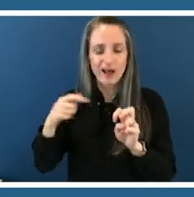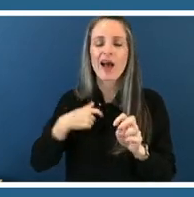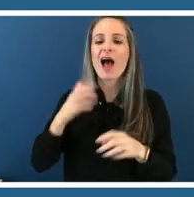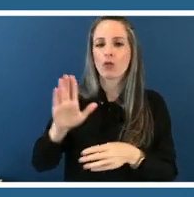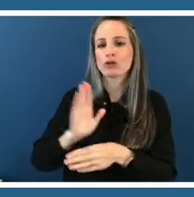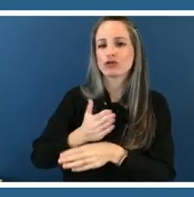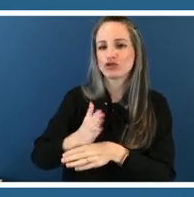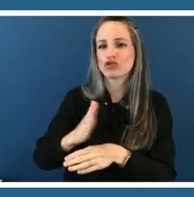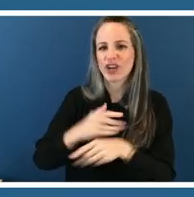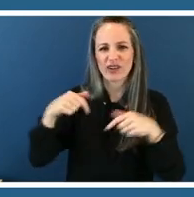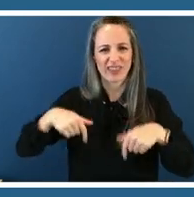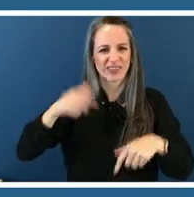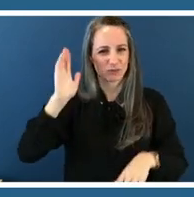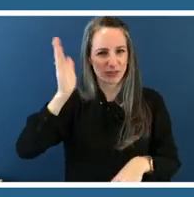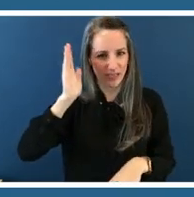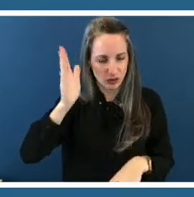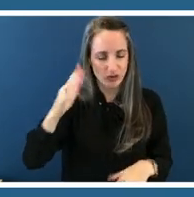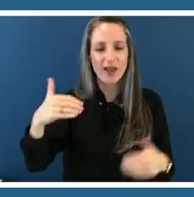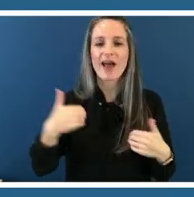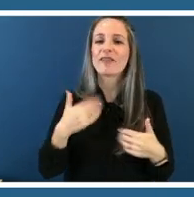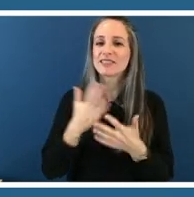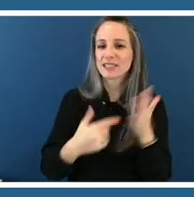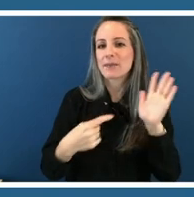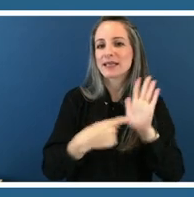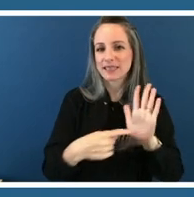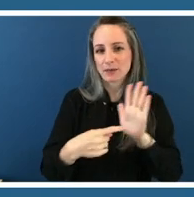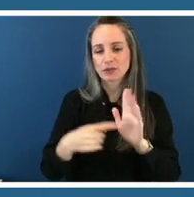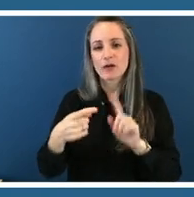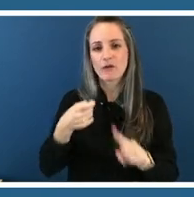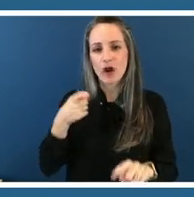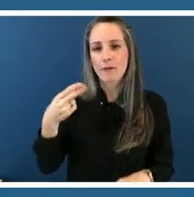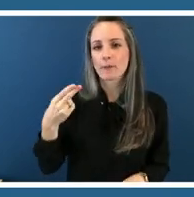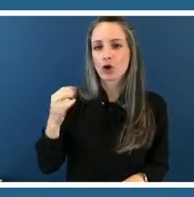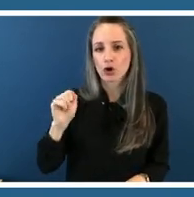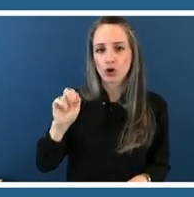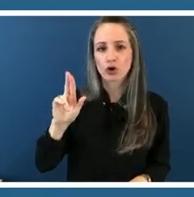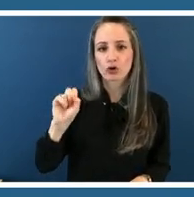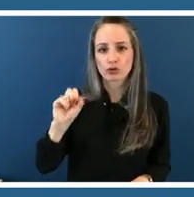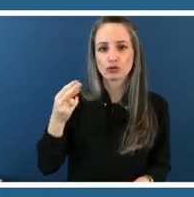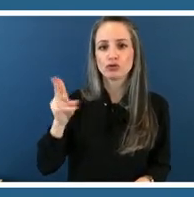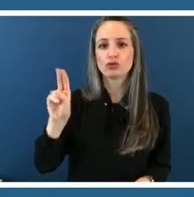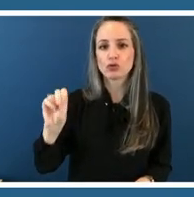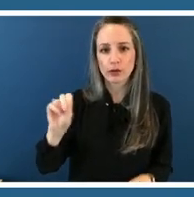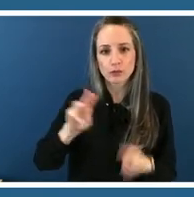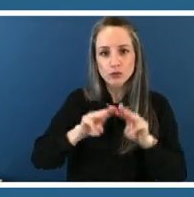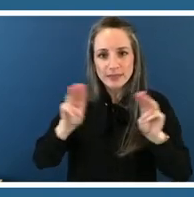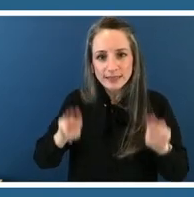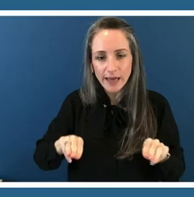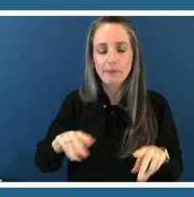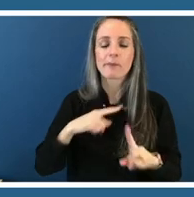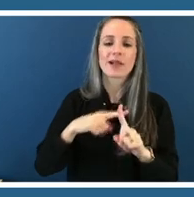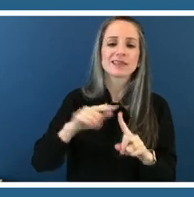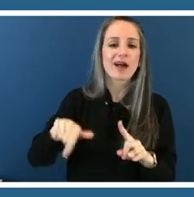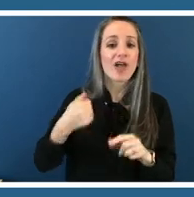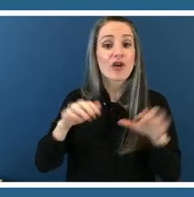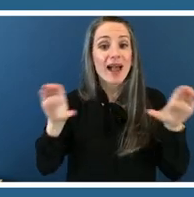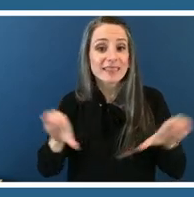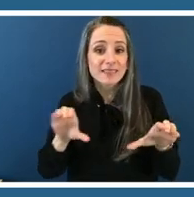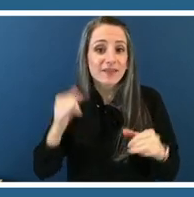public art from the hershon collection as well as some activities and questions